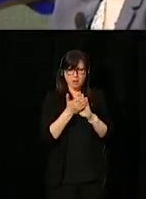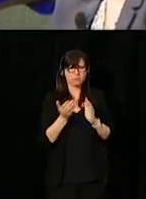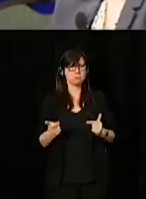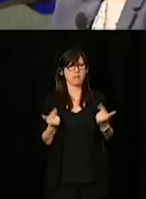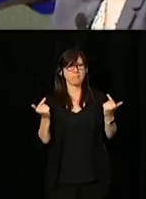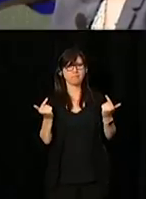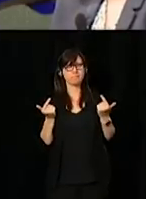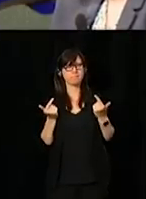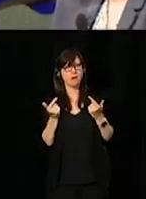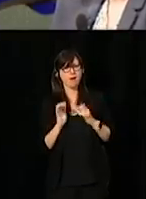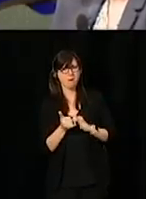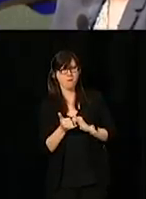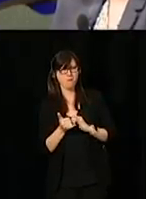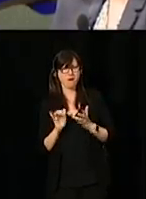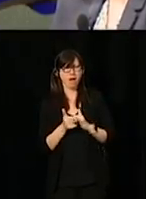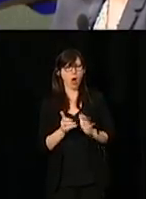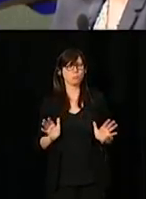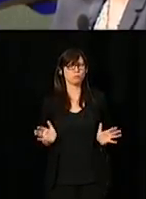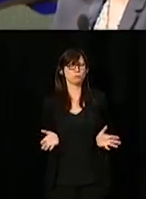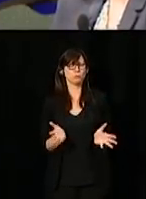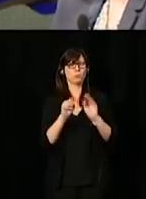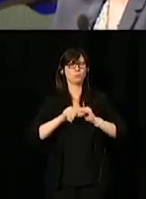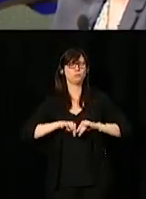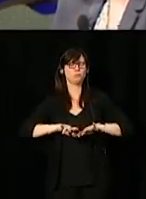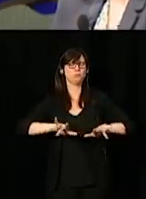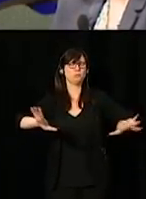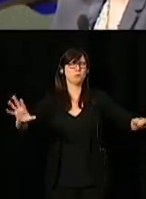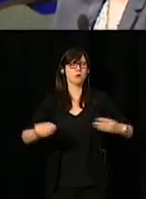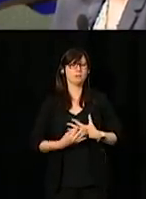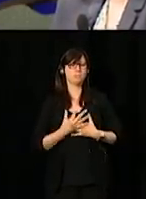How do you actually give it life in all of our respective organizations?